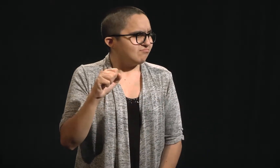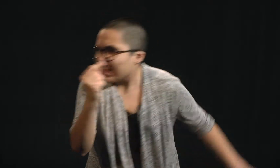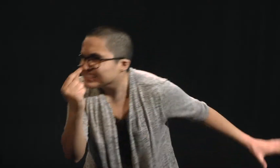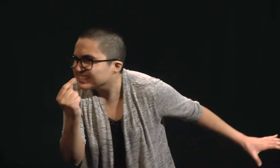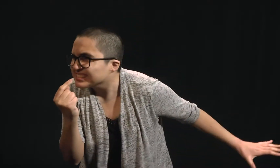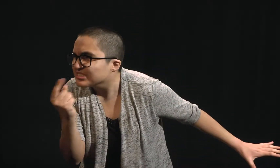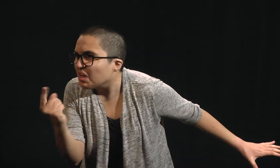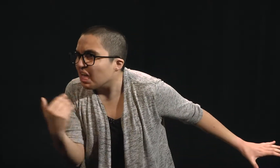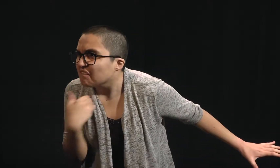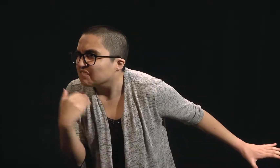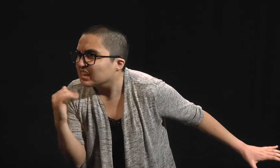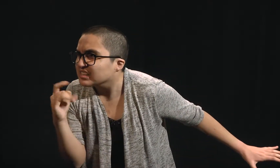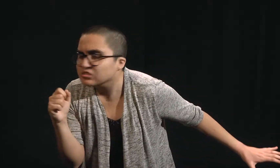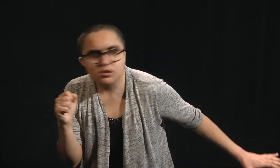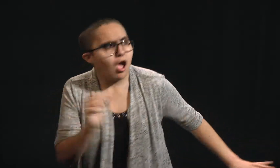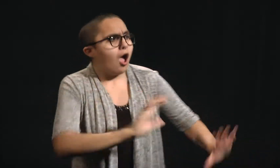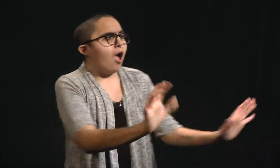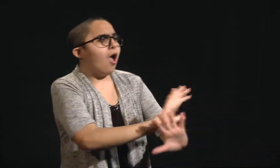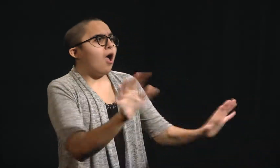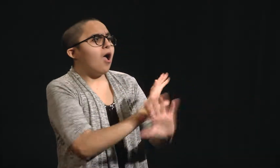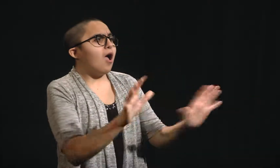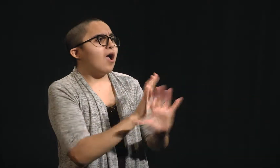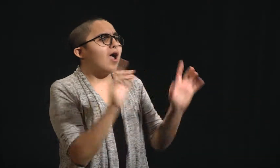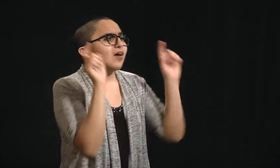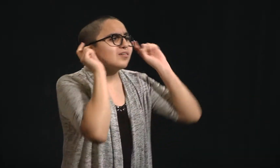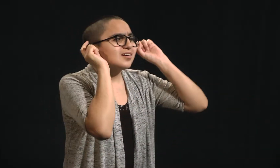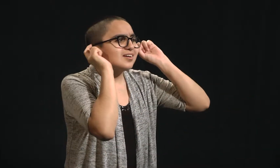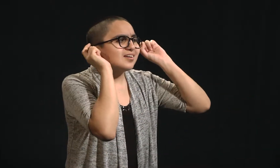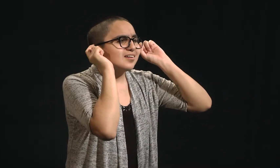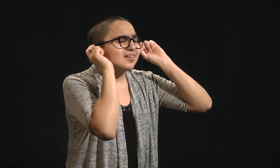"What?? You have AIDS?" "No no no, hearing aids!"